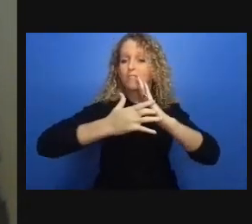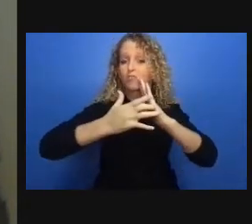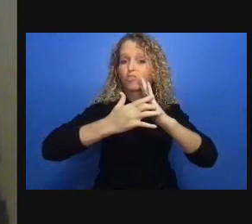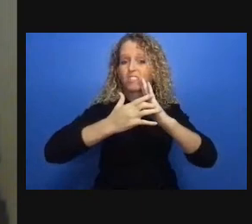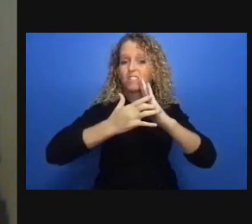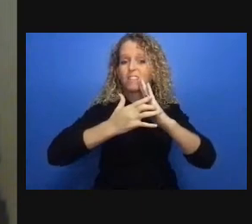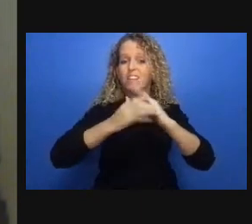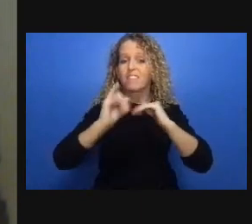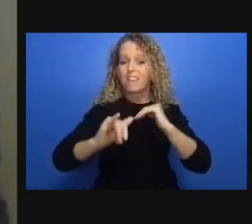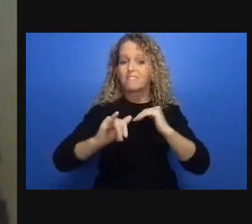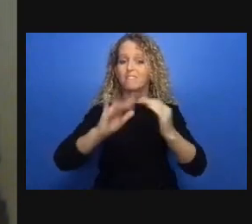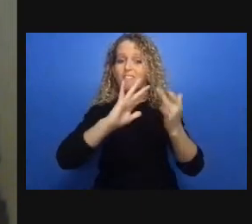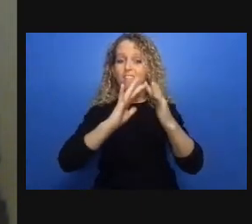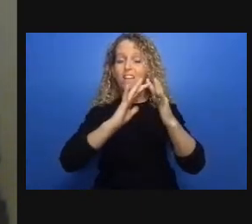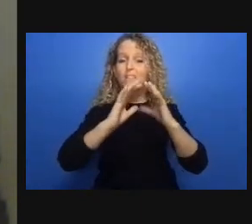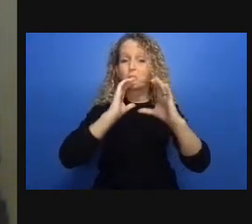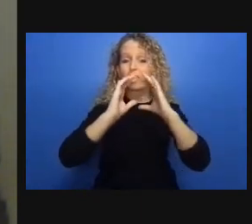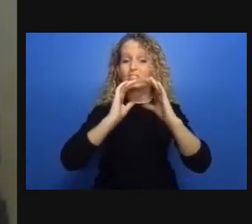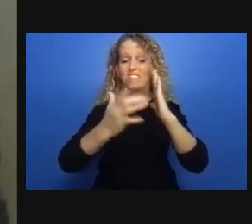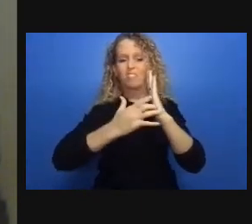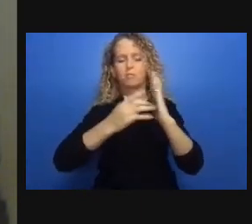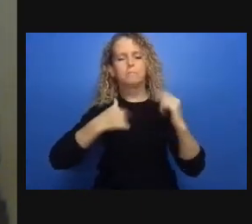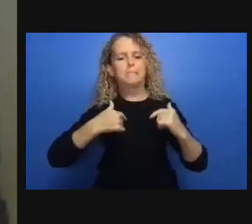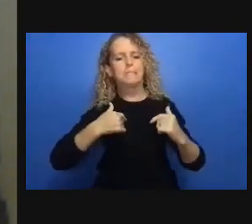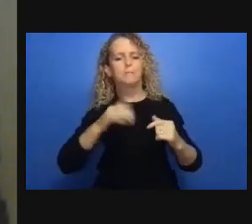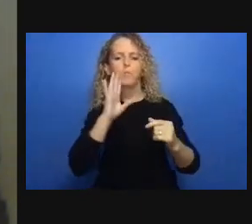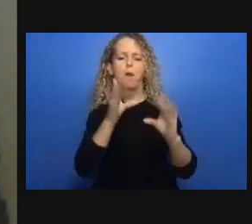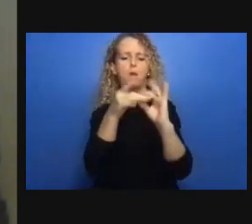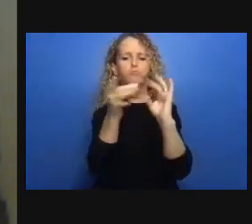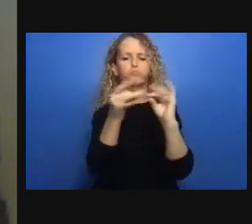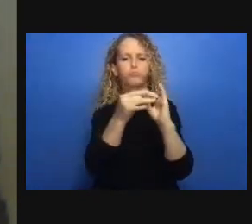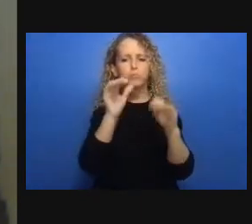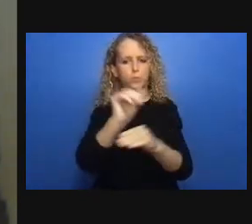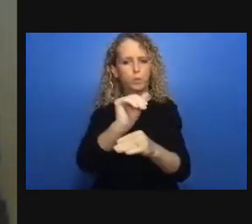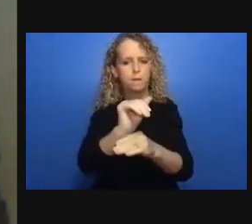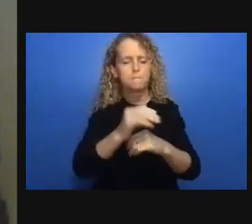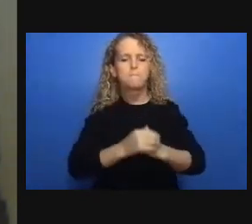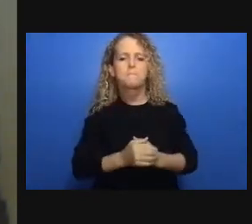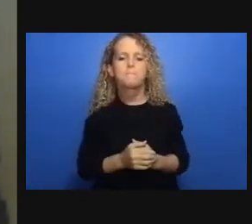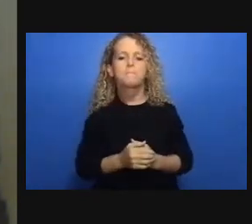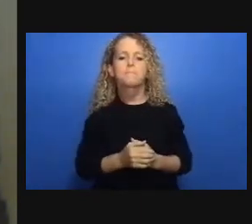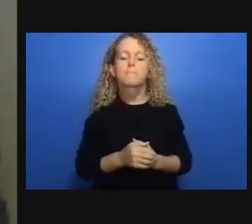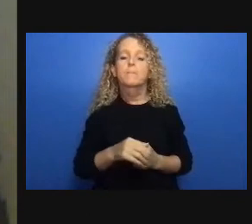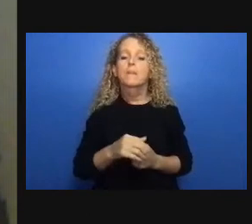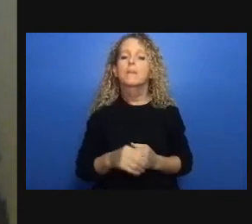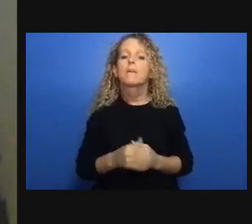from the perspective of the communications and the perspective of technology a lot of the services